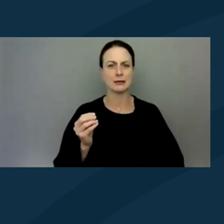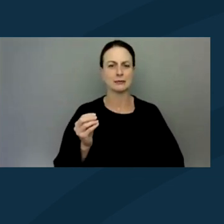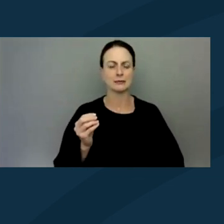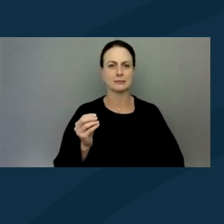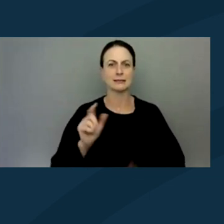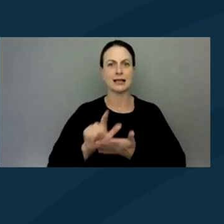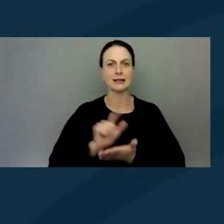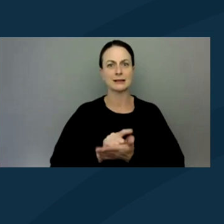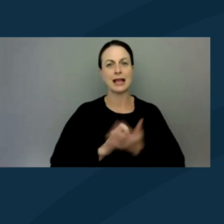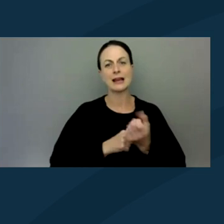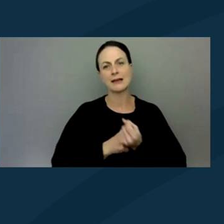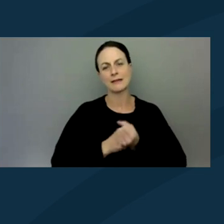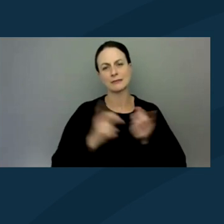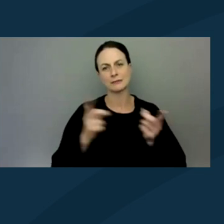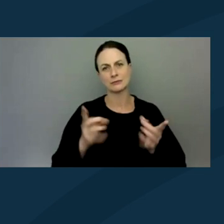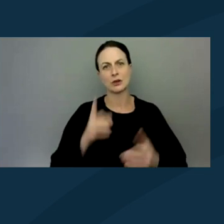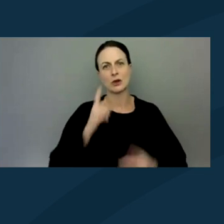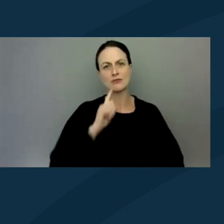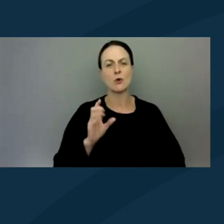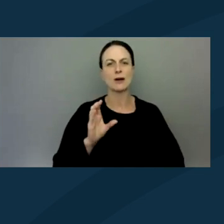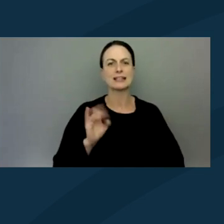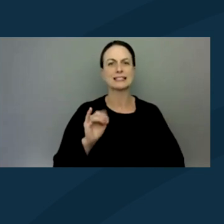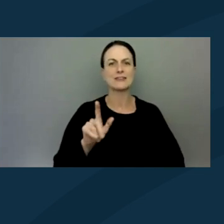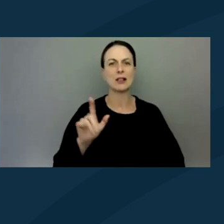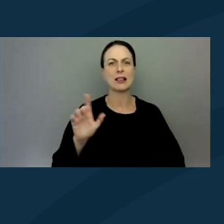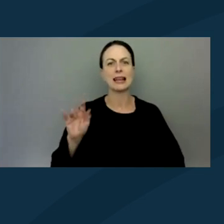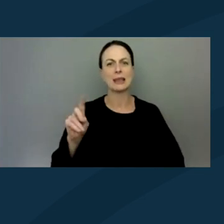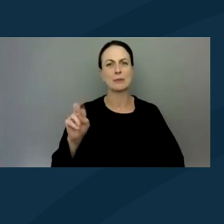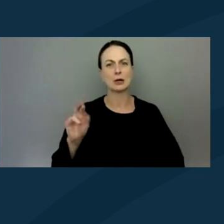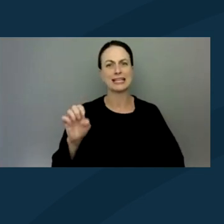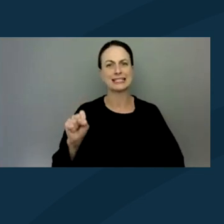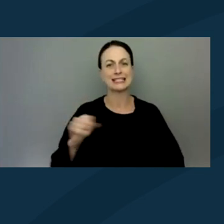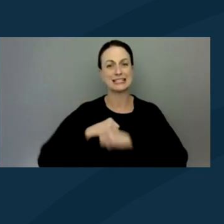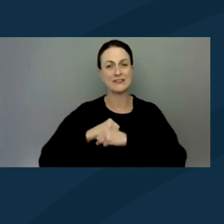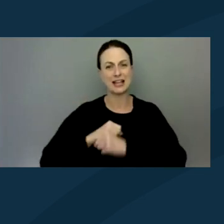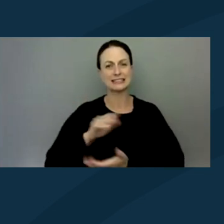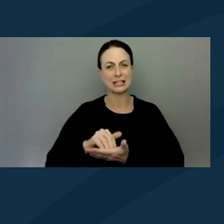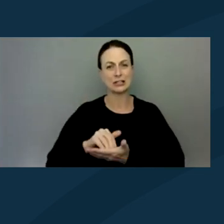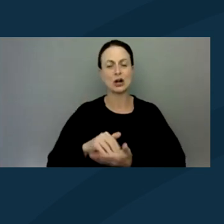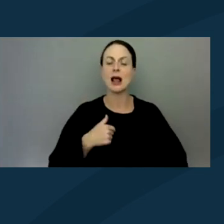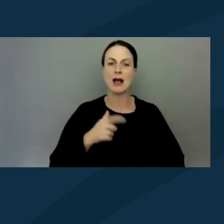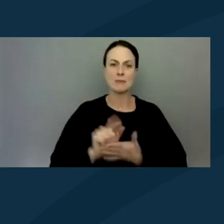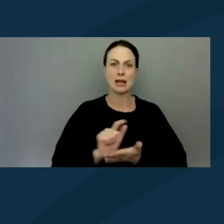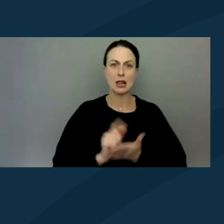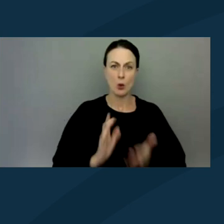and advocacy director at the Civil Liberties Defense Center. I've been a movement lawyer for 27 years,